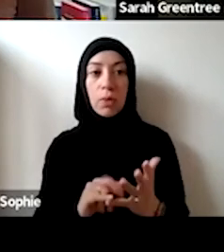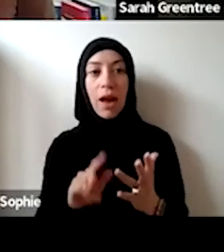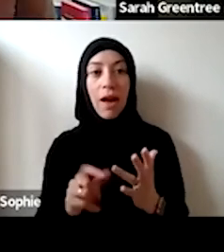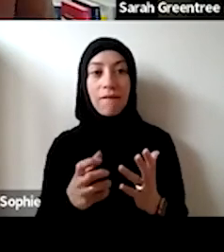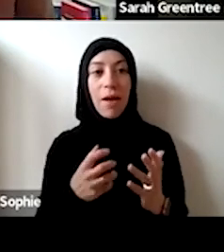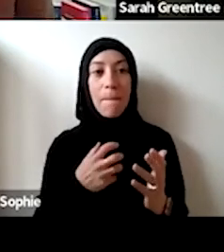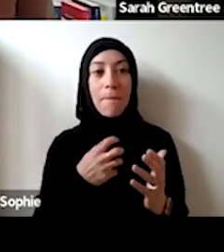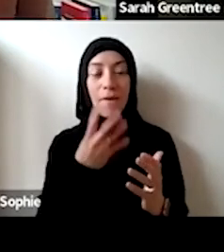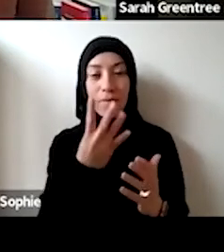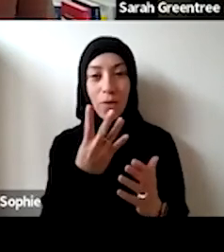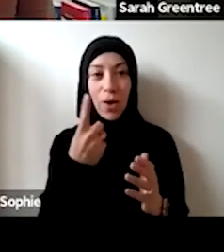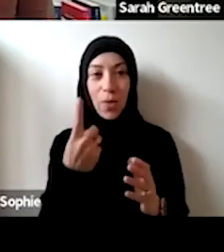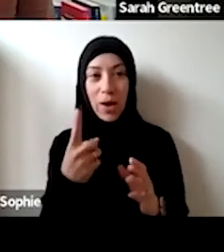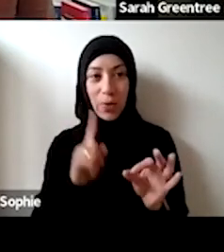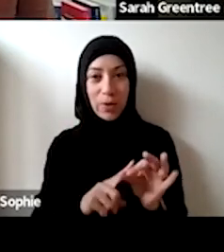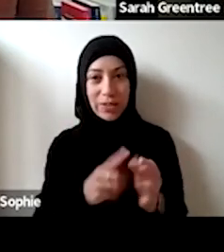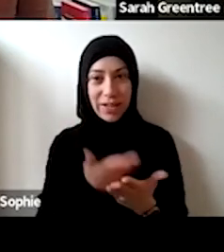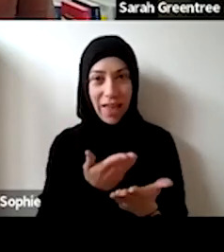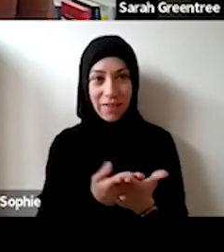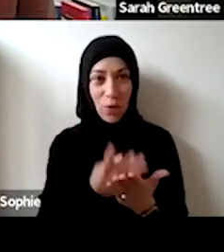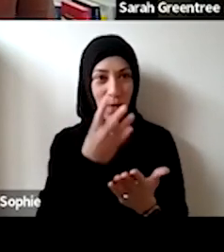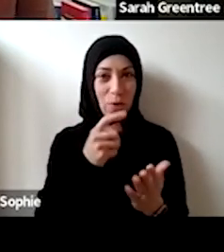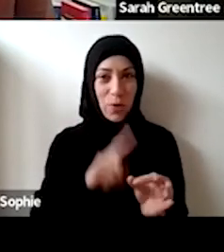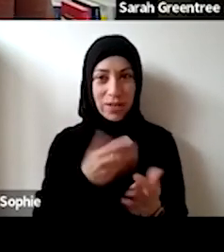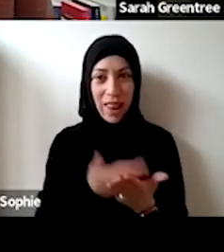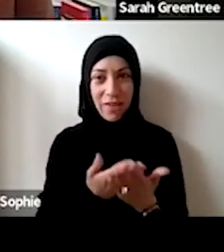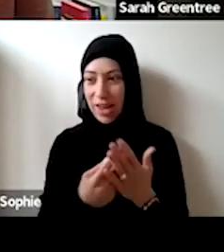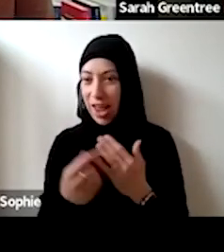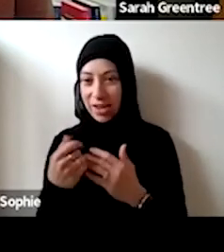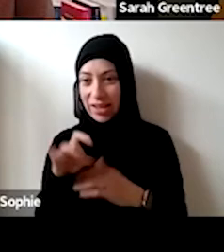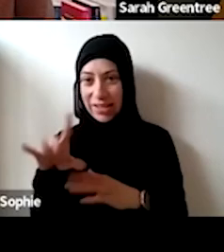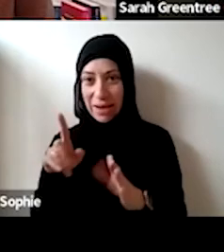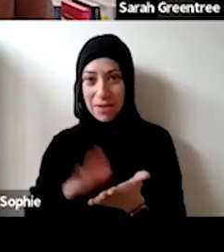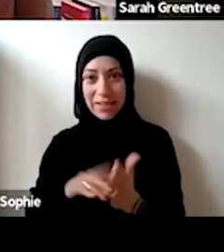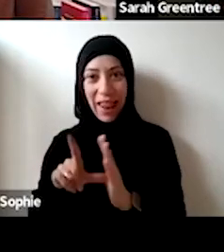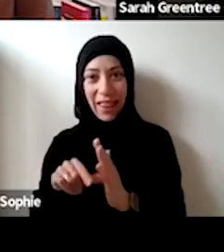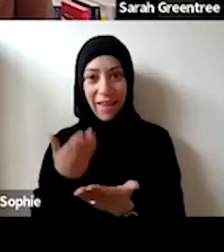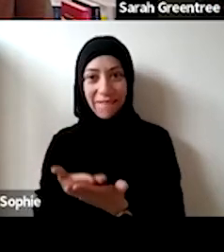41 open questions and we have got 10 minutes, I don't reckon we're going to get through 41 questions in 10 minutes. But what we will do, as